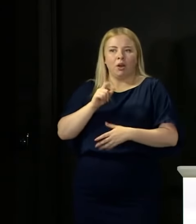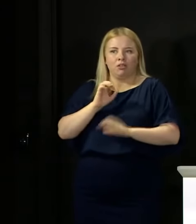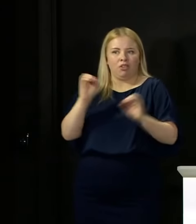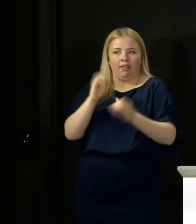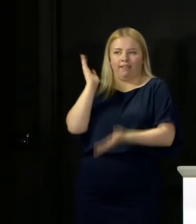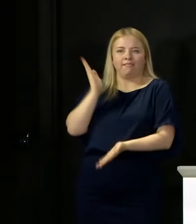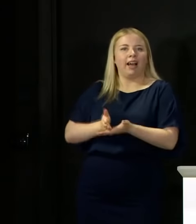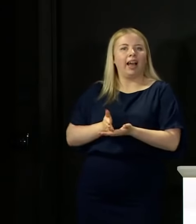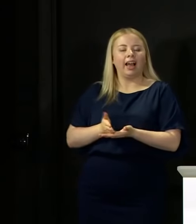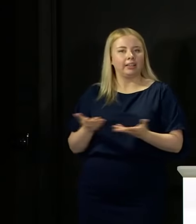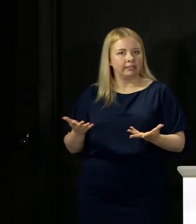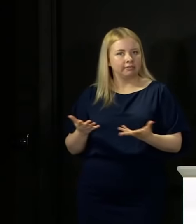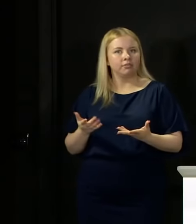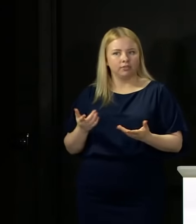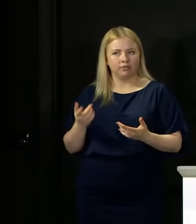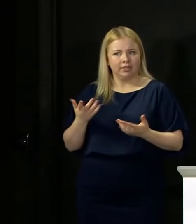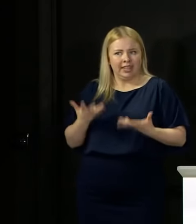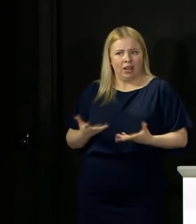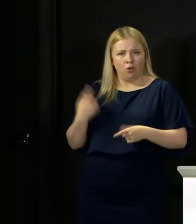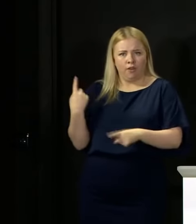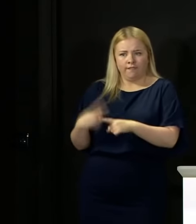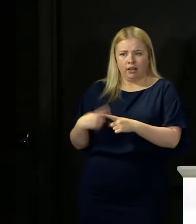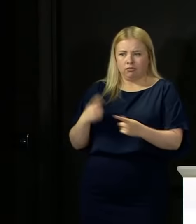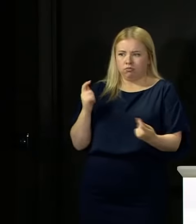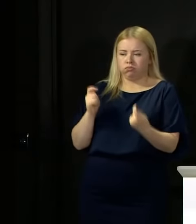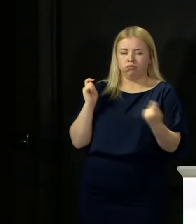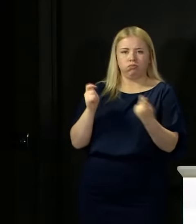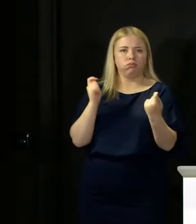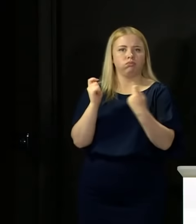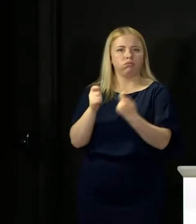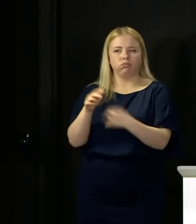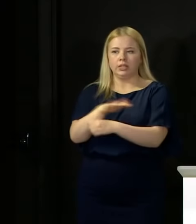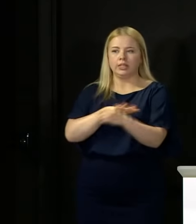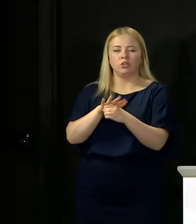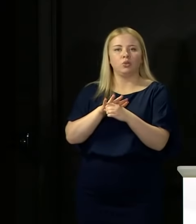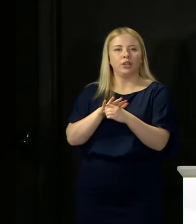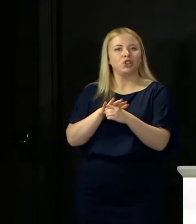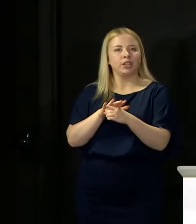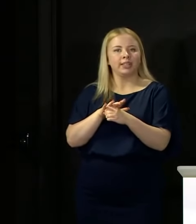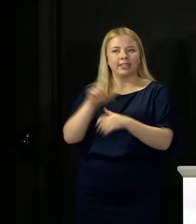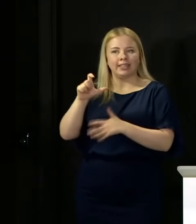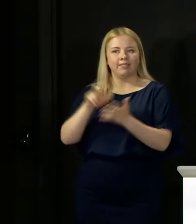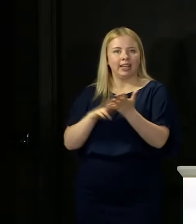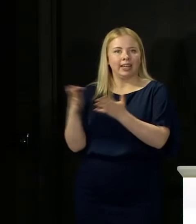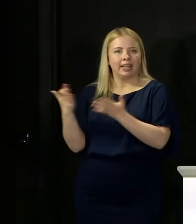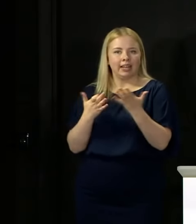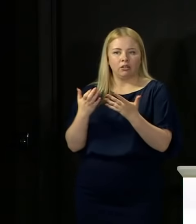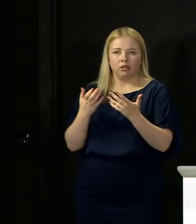We're in a fast moving situation sometimes around this virus, where really difficult